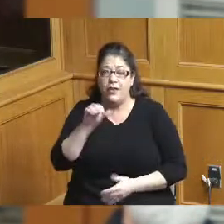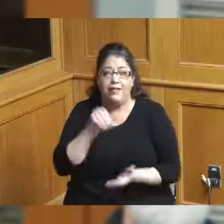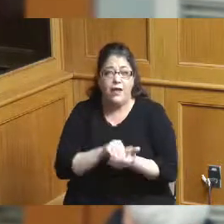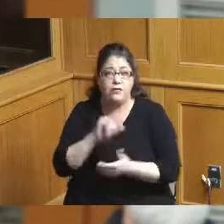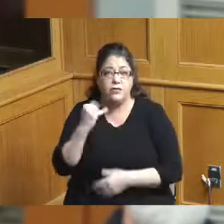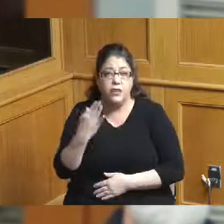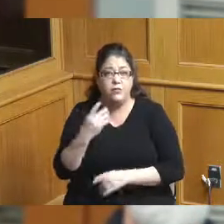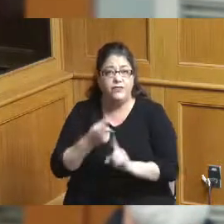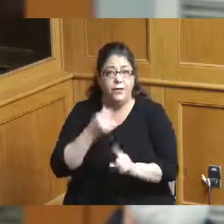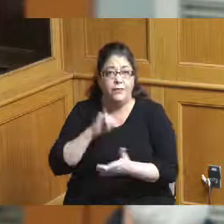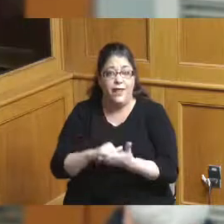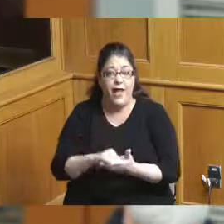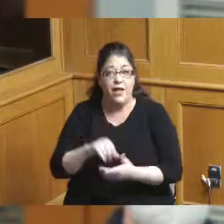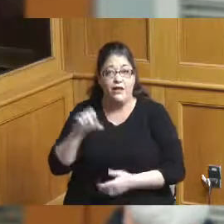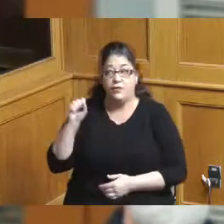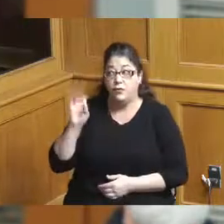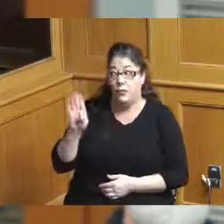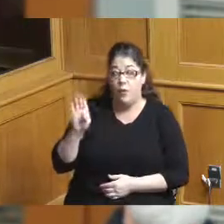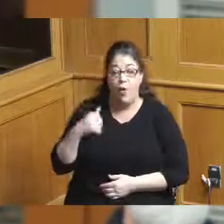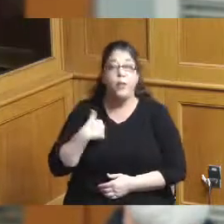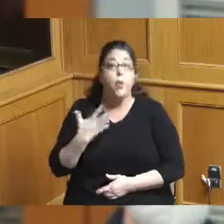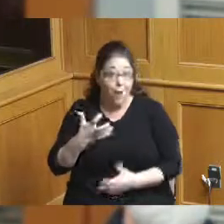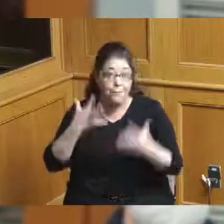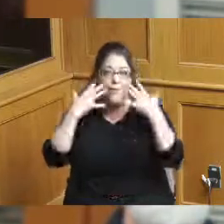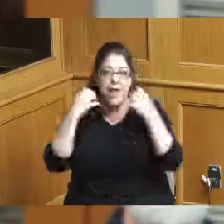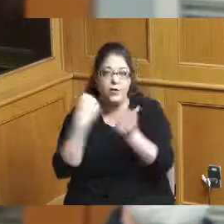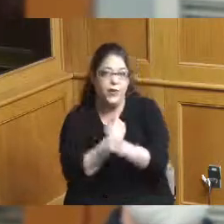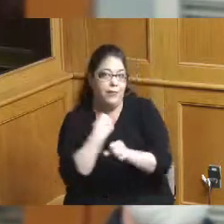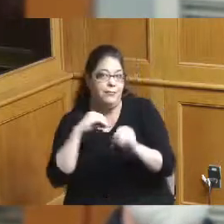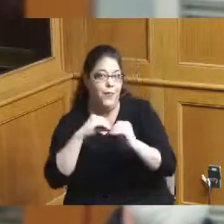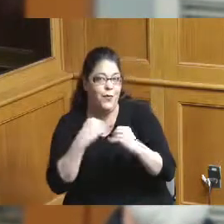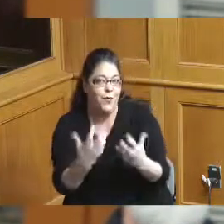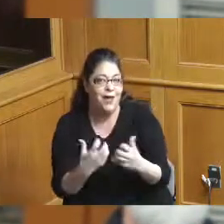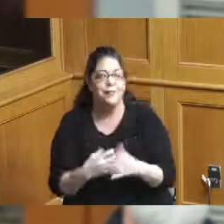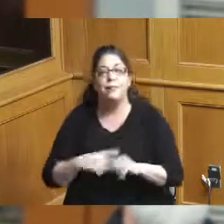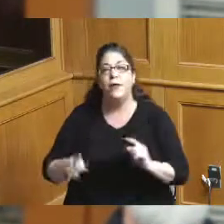a Super Bowl which we all want the Bengals with one more win to get to if we were hosting a Super